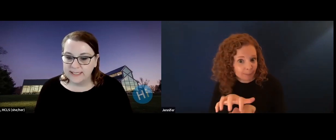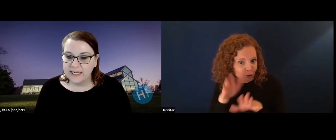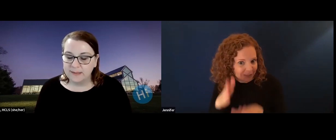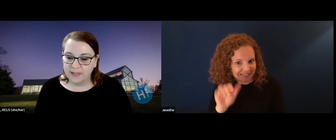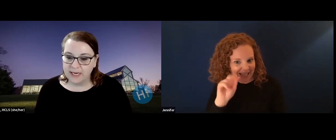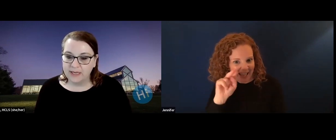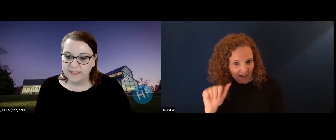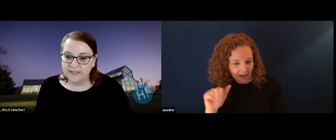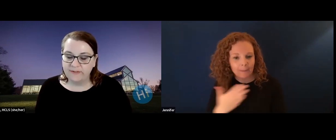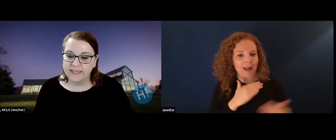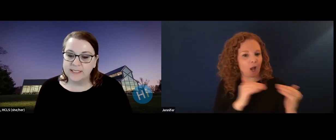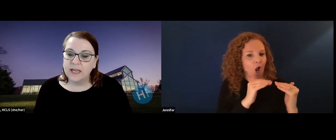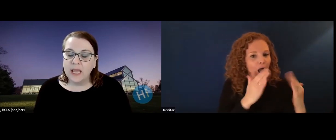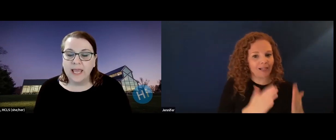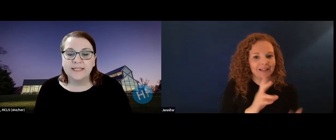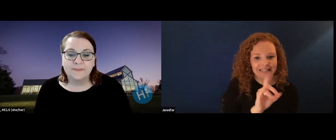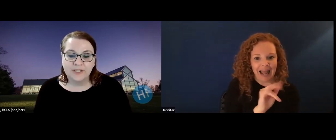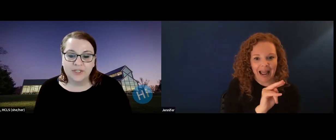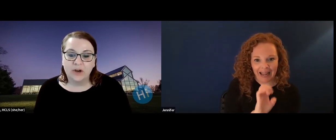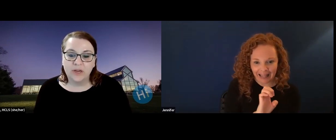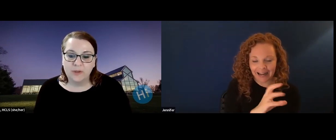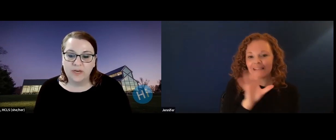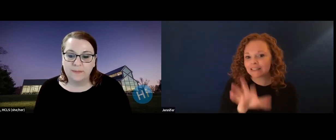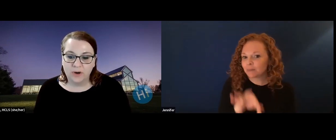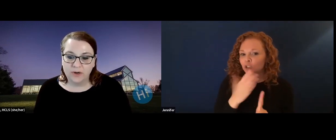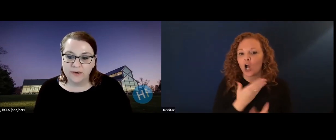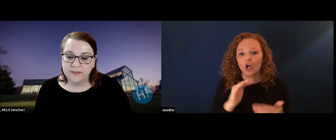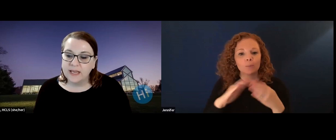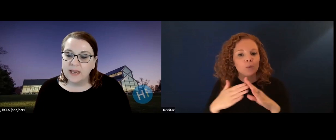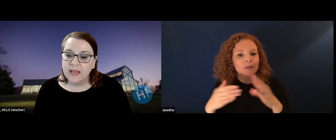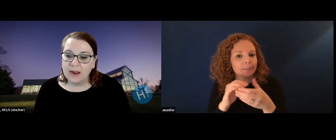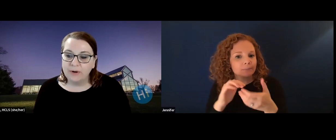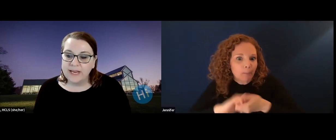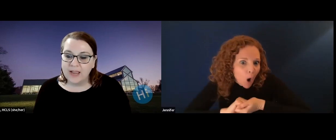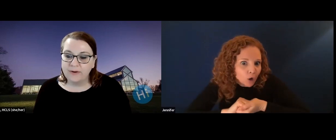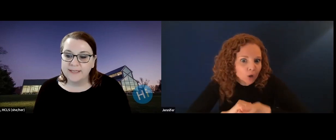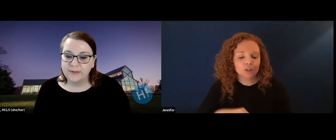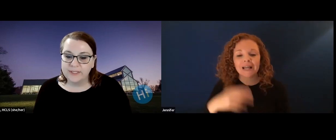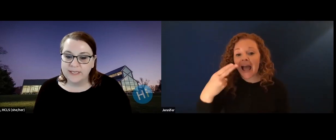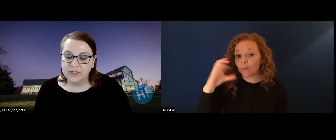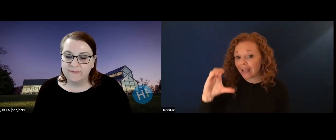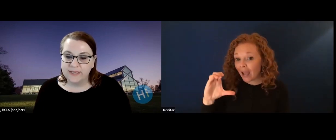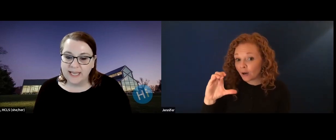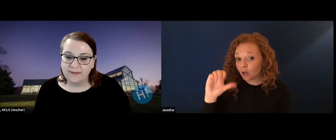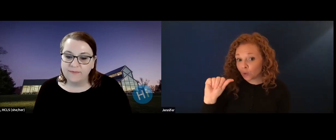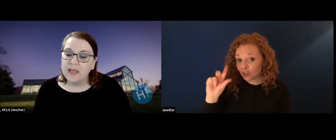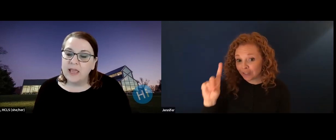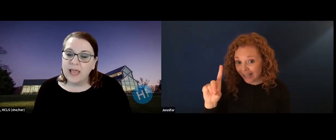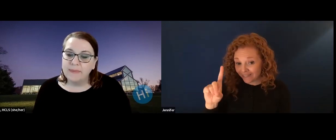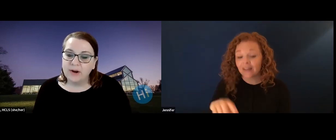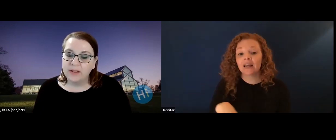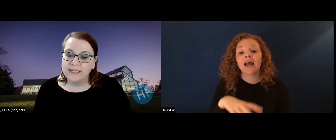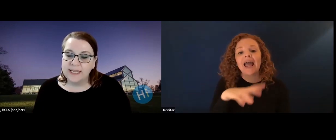Sarah and captioning asked Anna, my colleague Diane Lee, who assisted in the planning of this event, and especially our